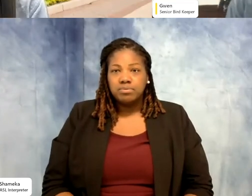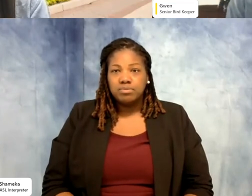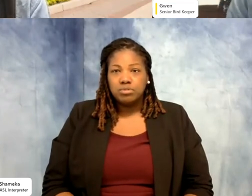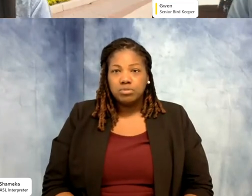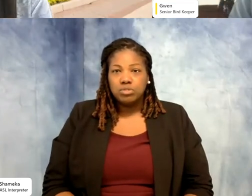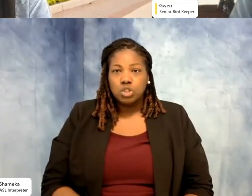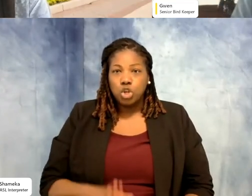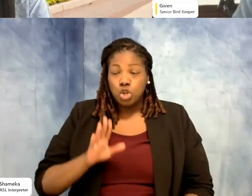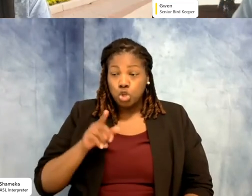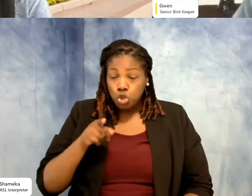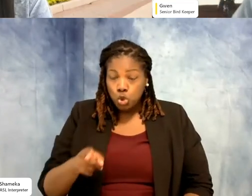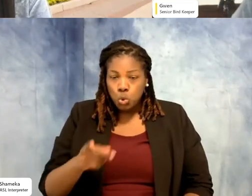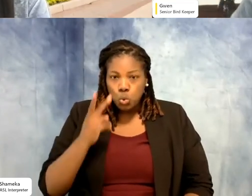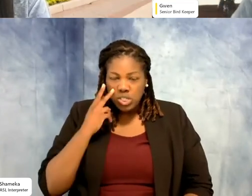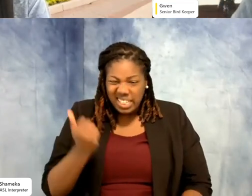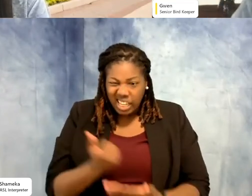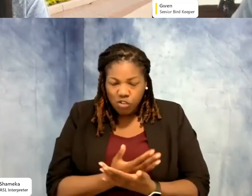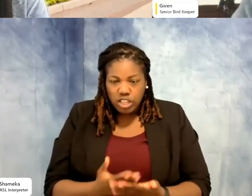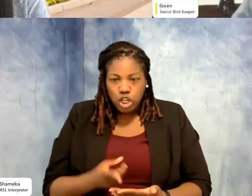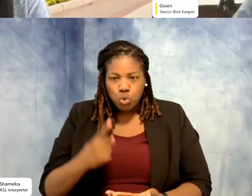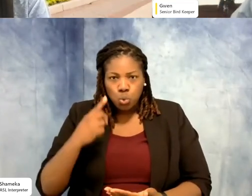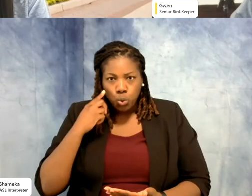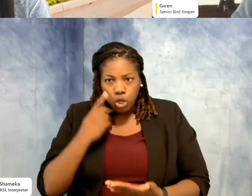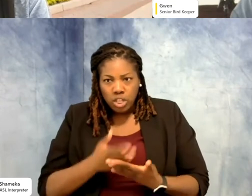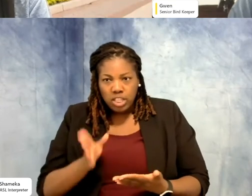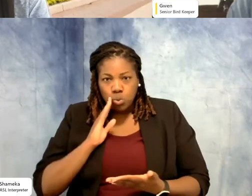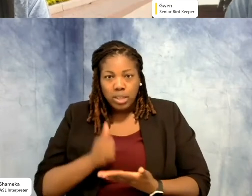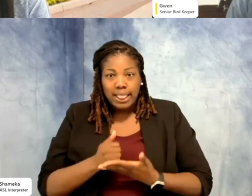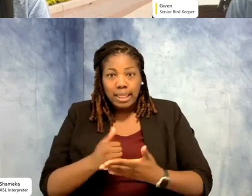you're the eyes, you're the person that's going to help that animal do well, be better.